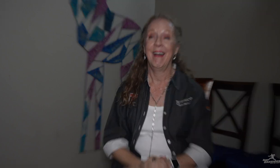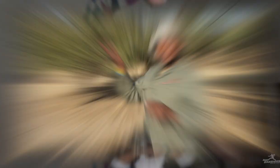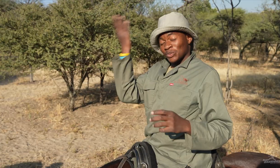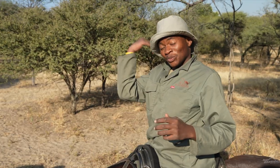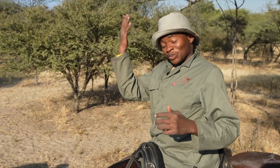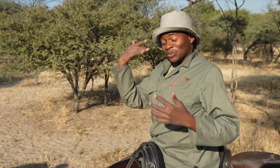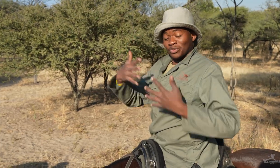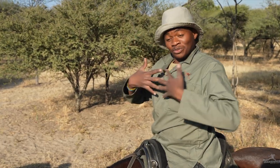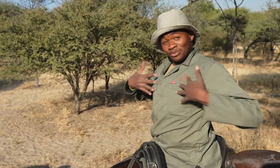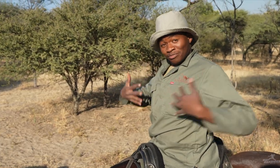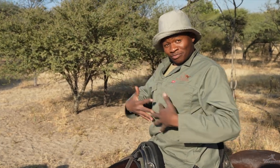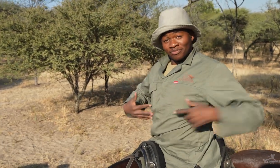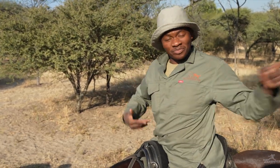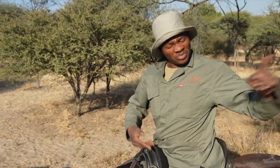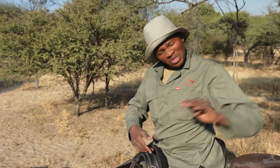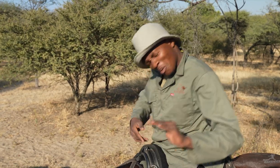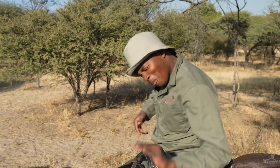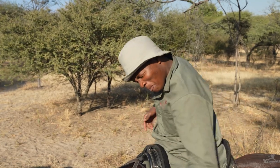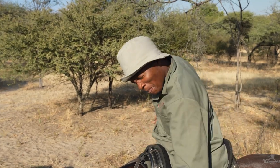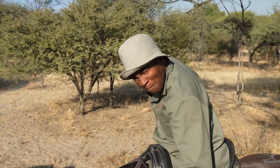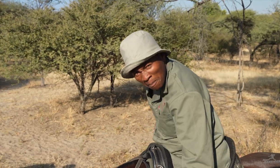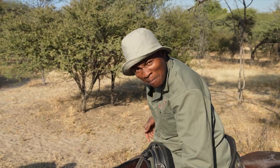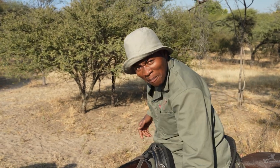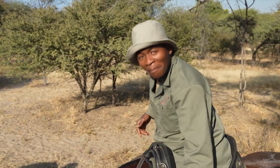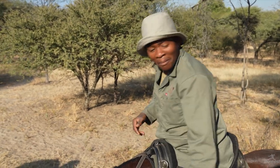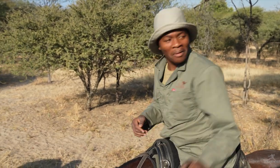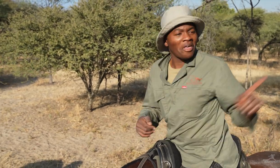A while ago, the zebras were really small.